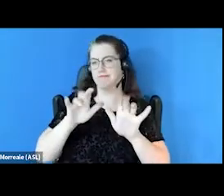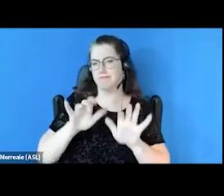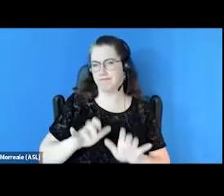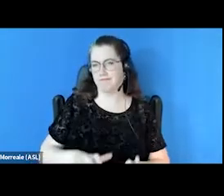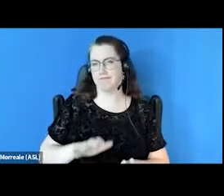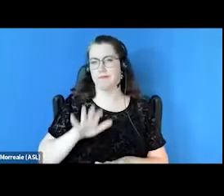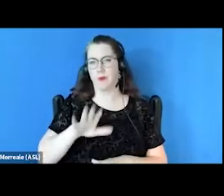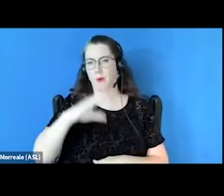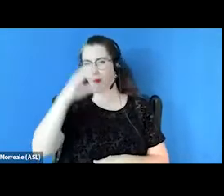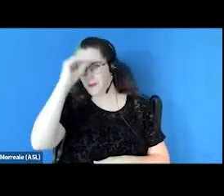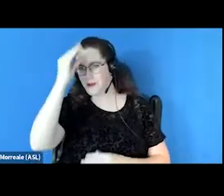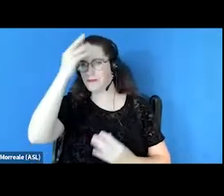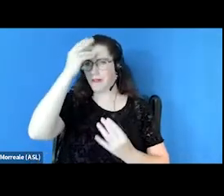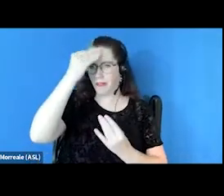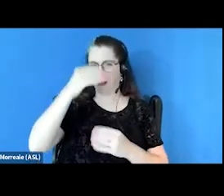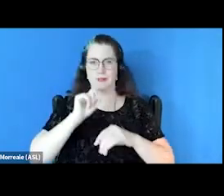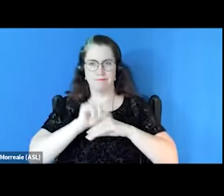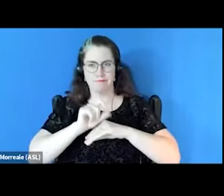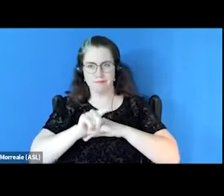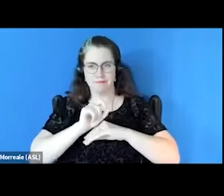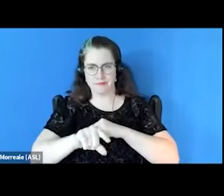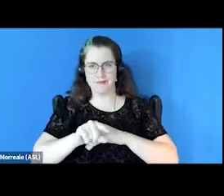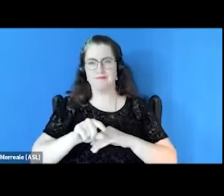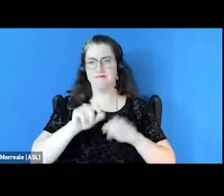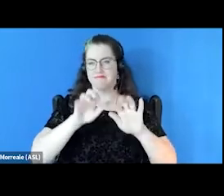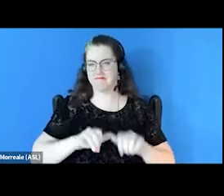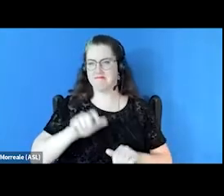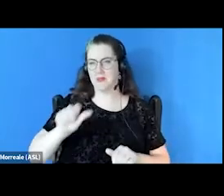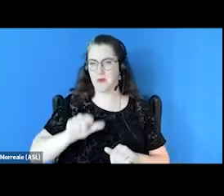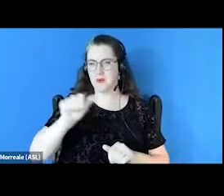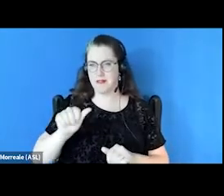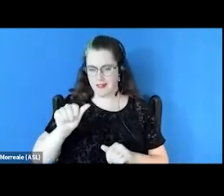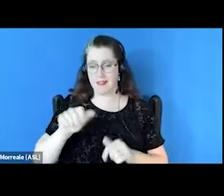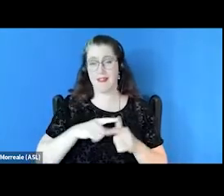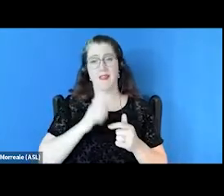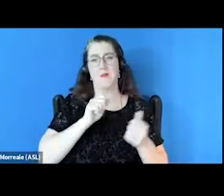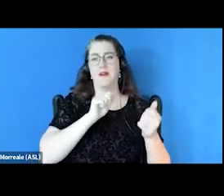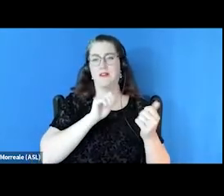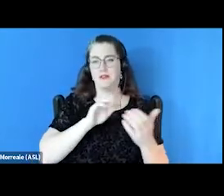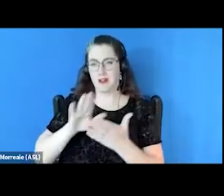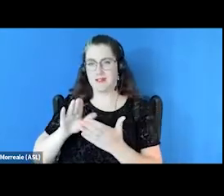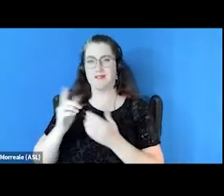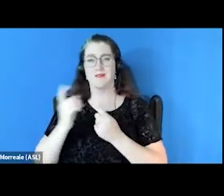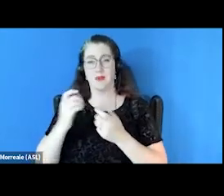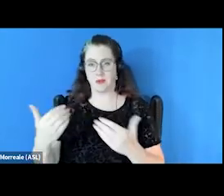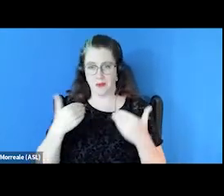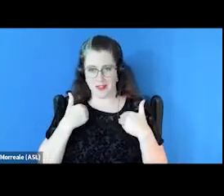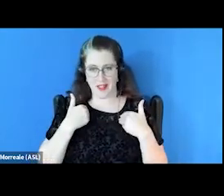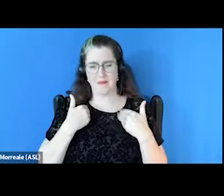send that to us through the Q&A feature. We'll address the questions that we can get to, so we might not get to everybody's,